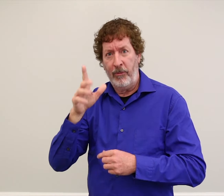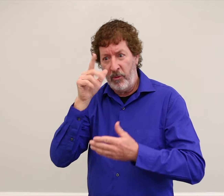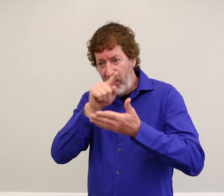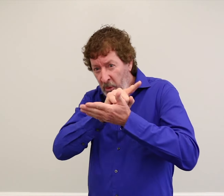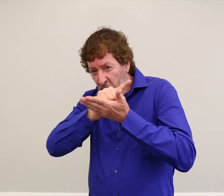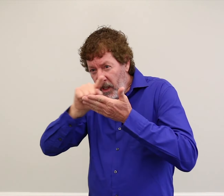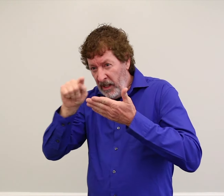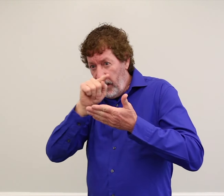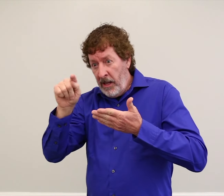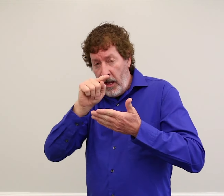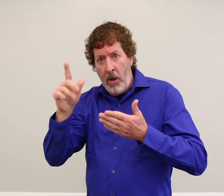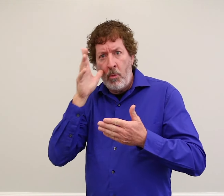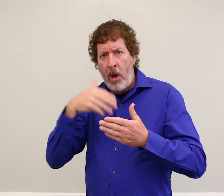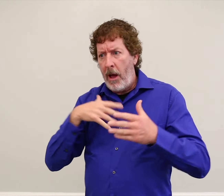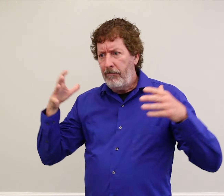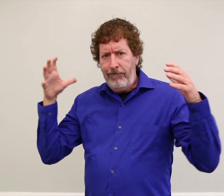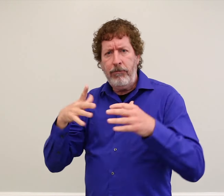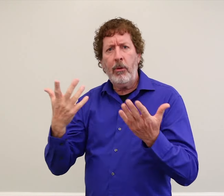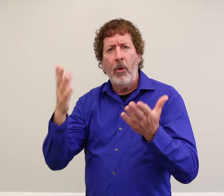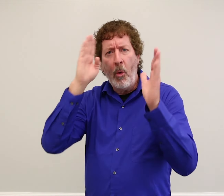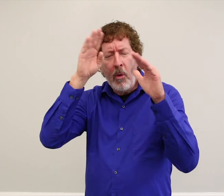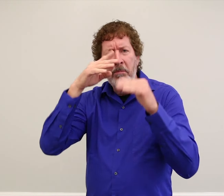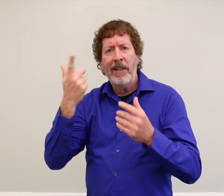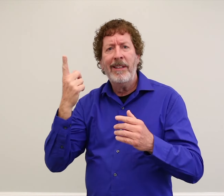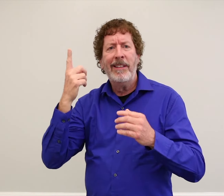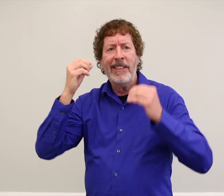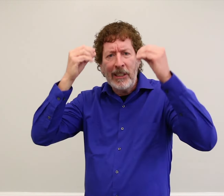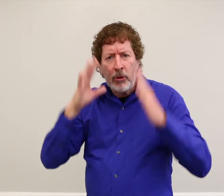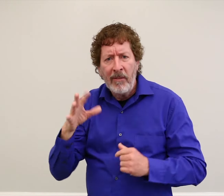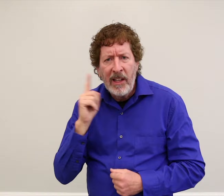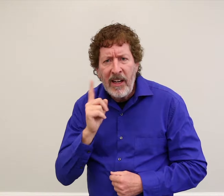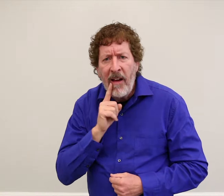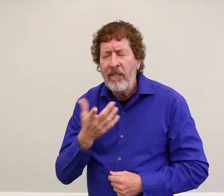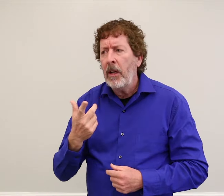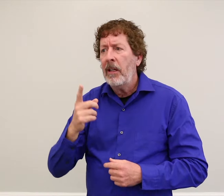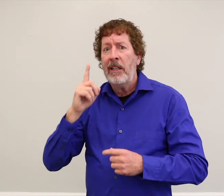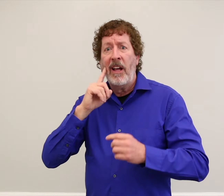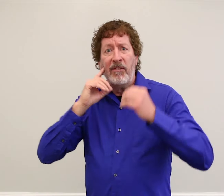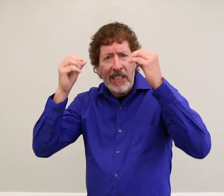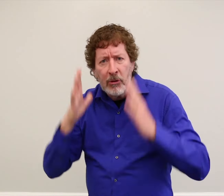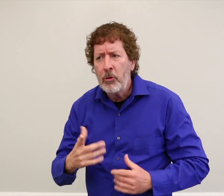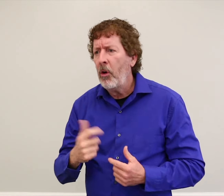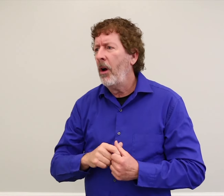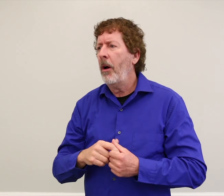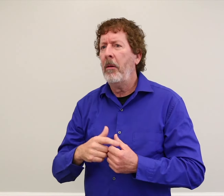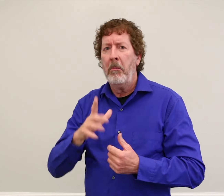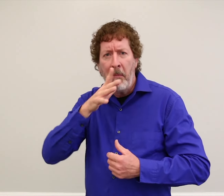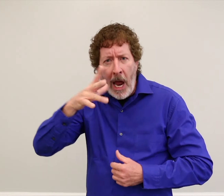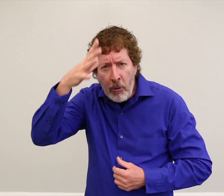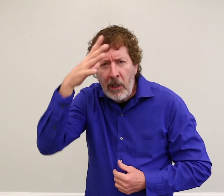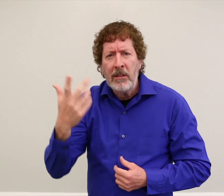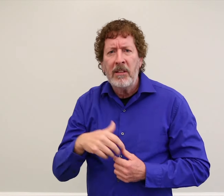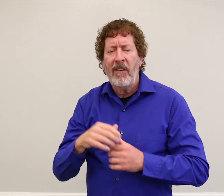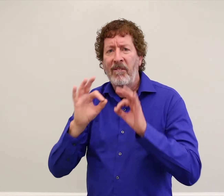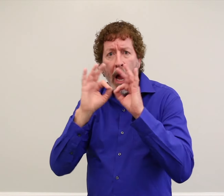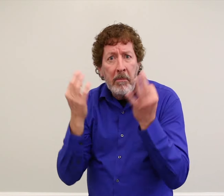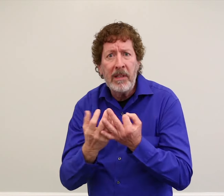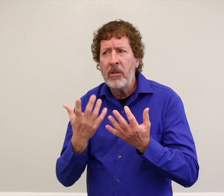We want teachers of the deaf, deaf teachers, parents, families